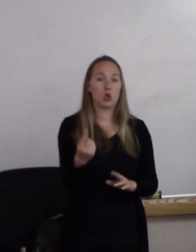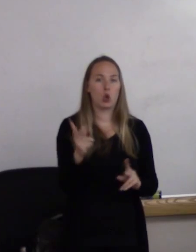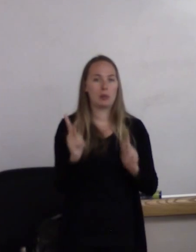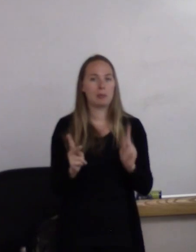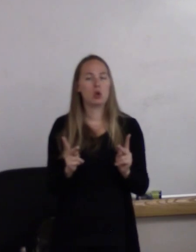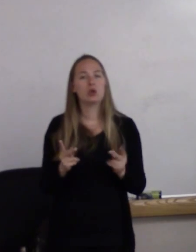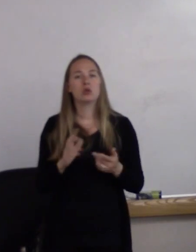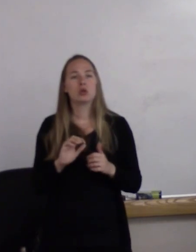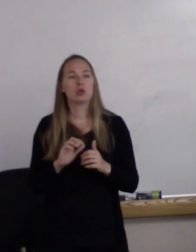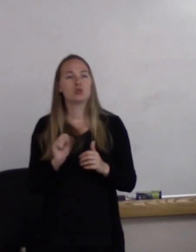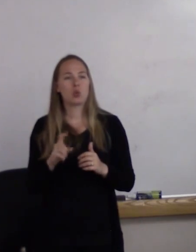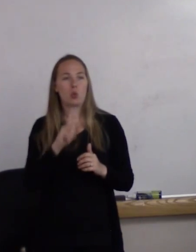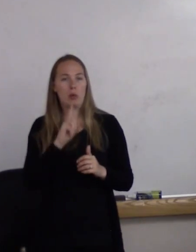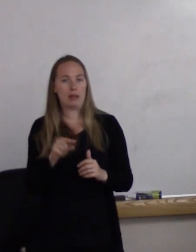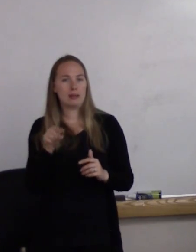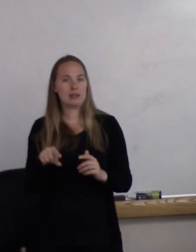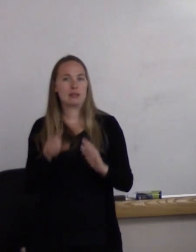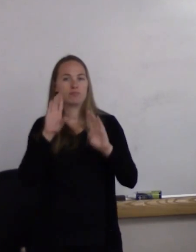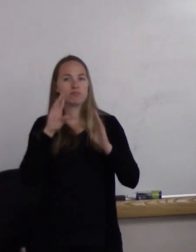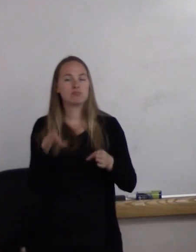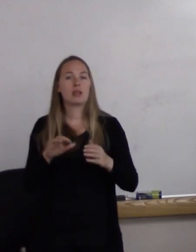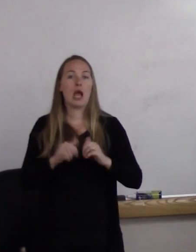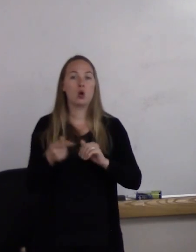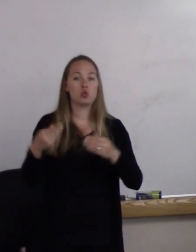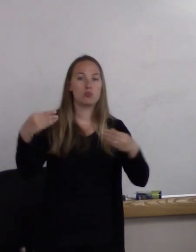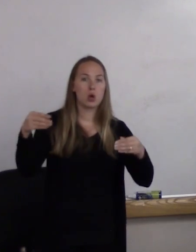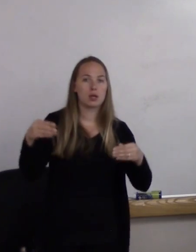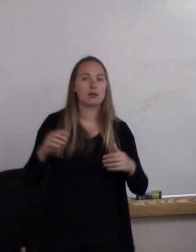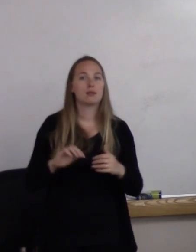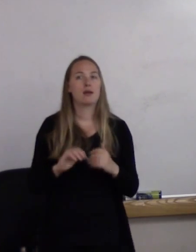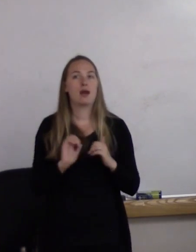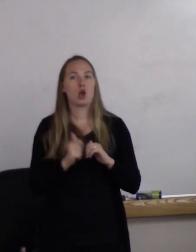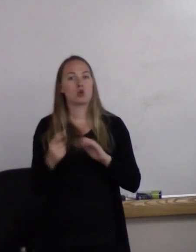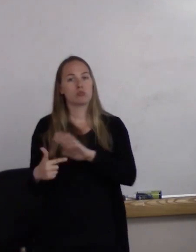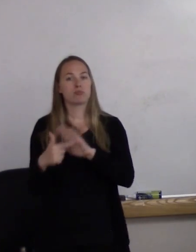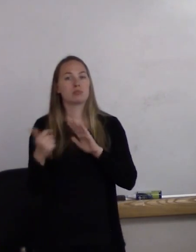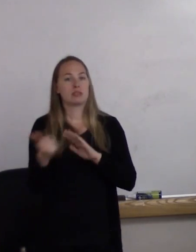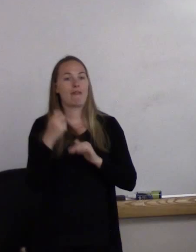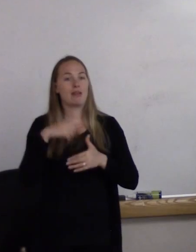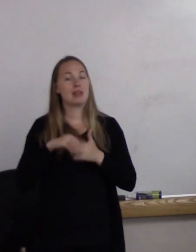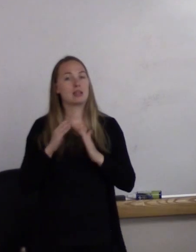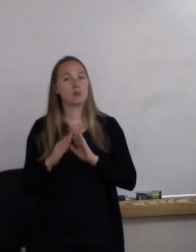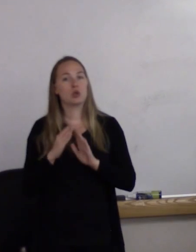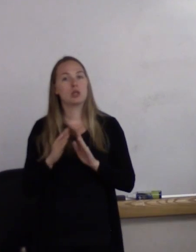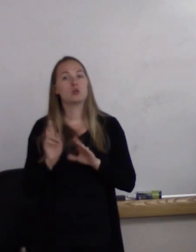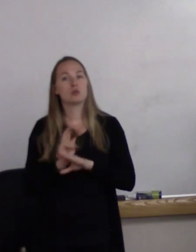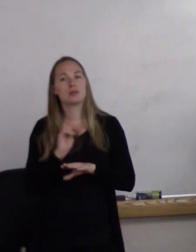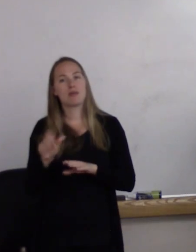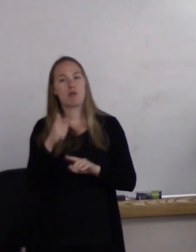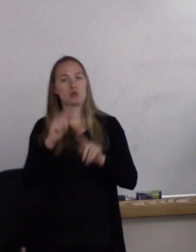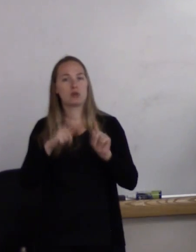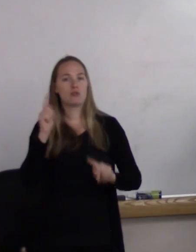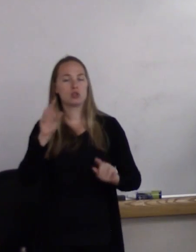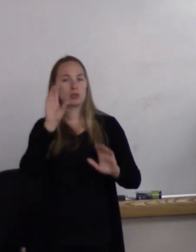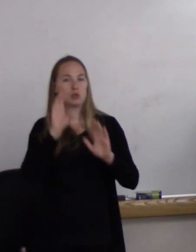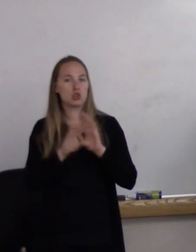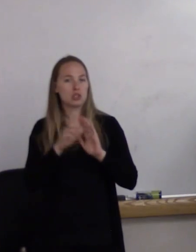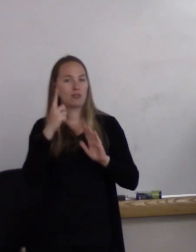How do you present yourself in the community using also other diverse images of individuals of color